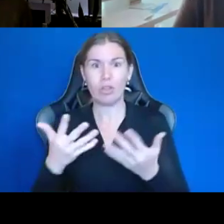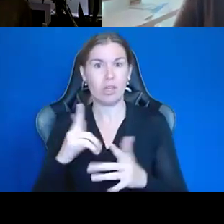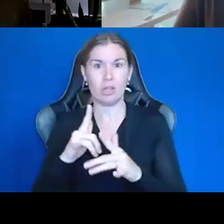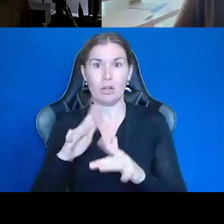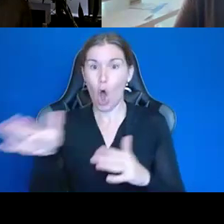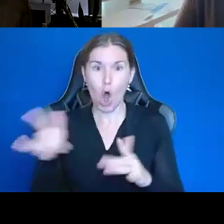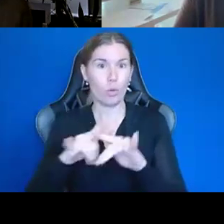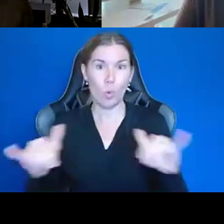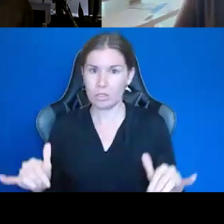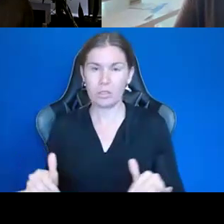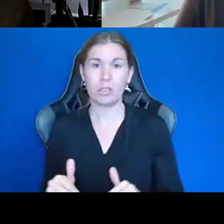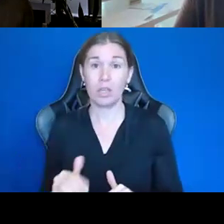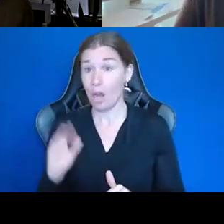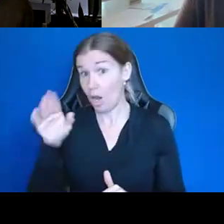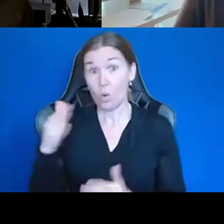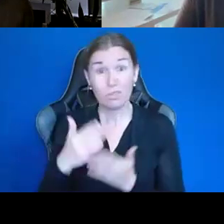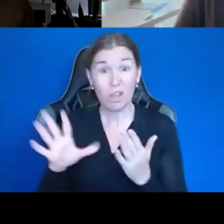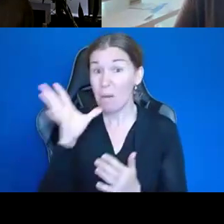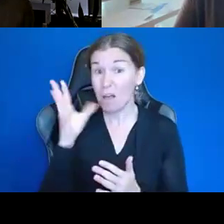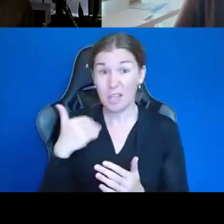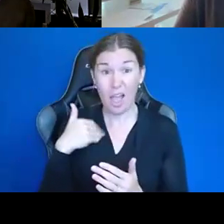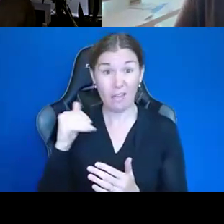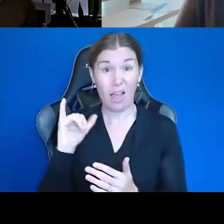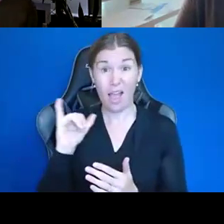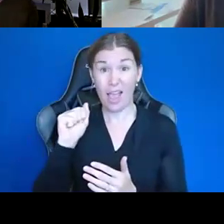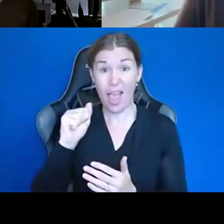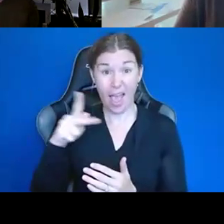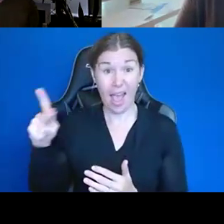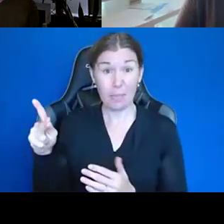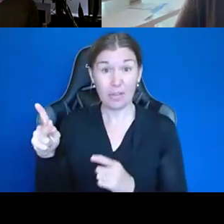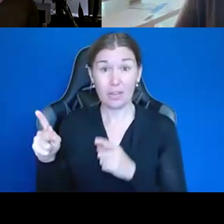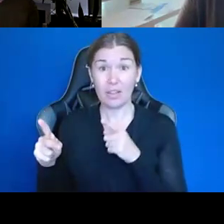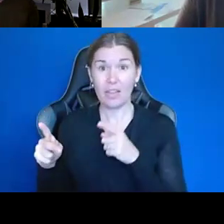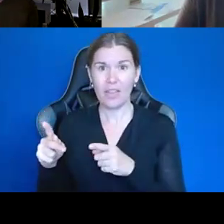And I know some moms that have like an app, you know, that they can, like, put in, this